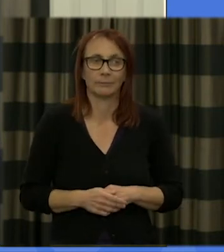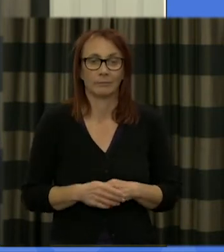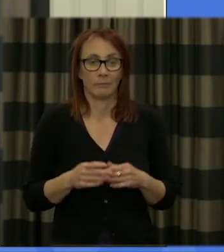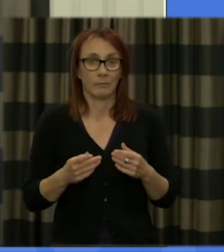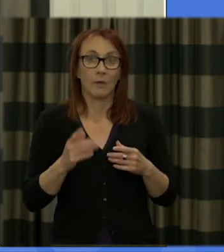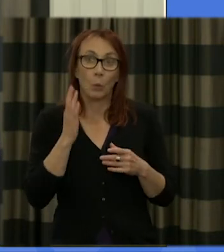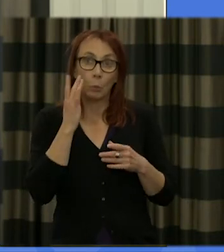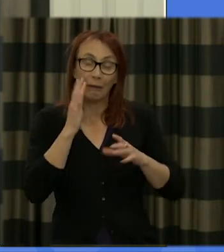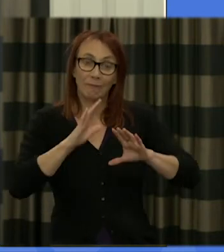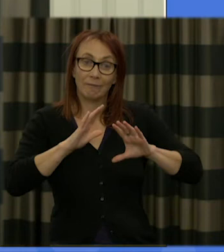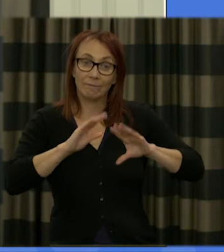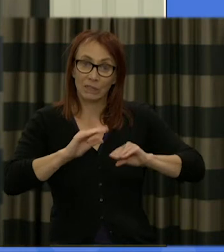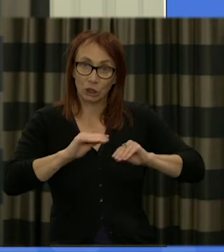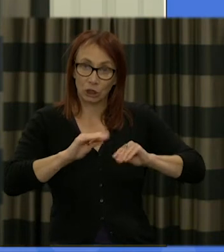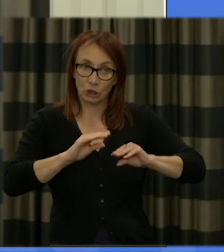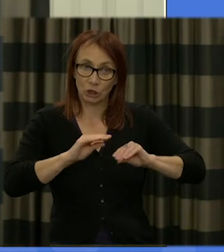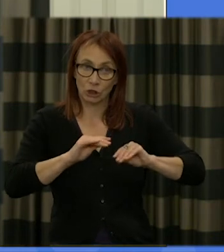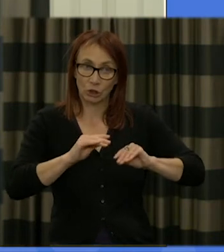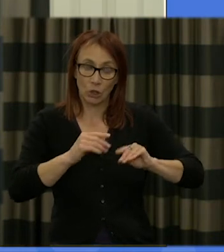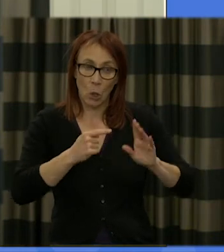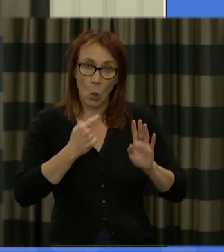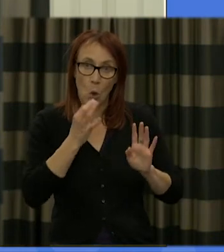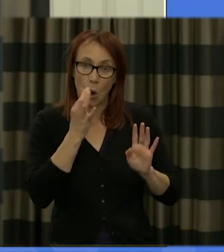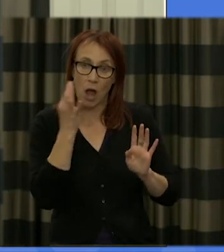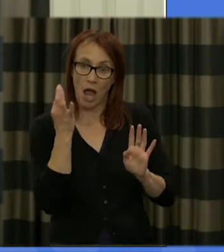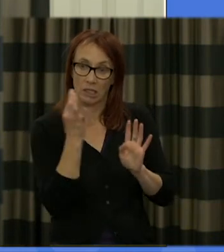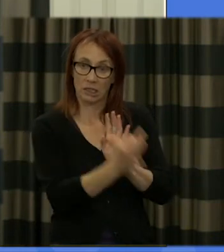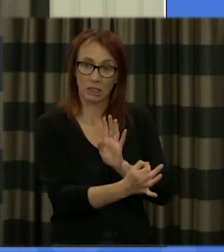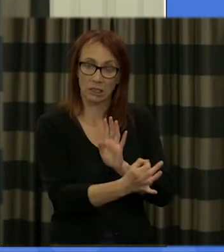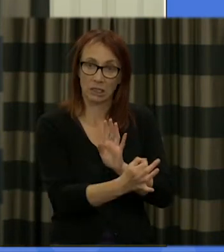them at the end what they think you as the citizens assembly can contribute to